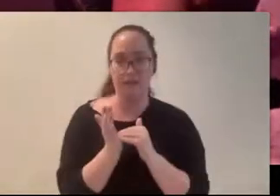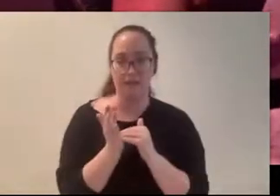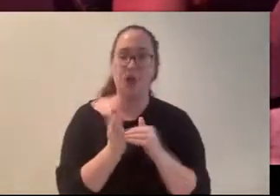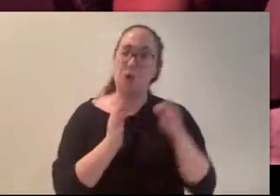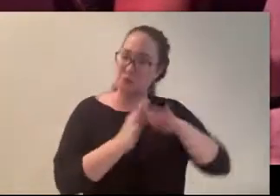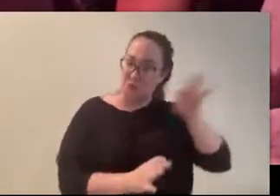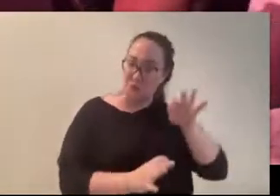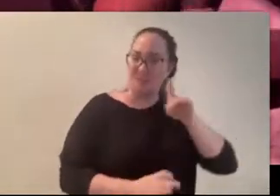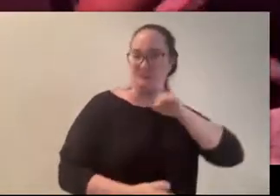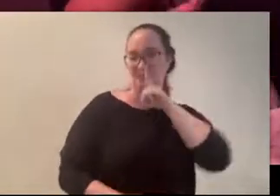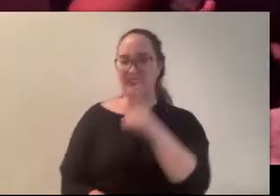real. (Carly)